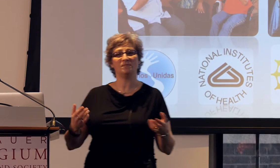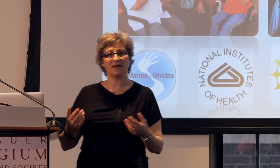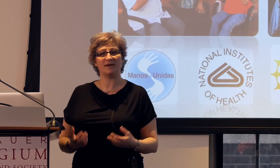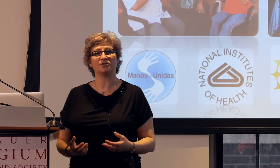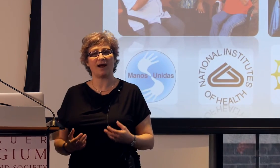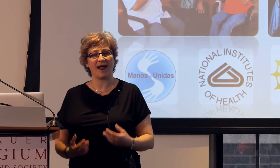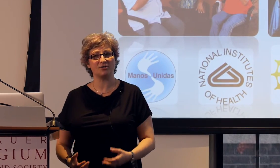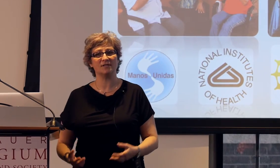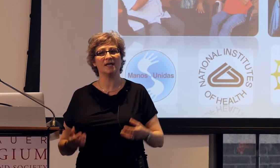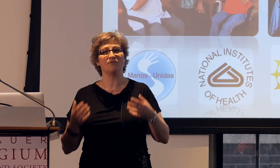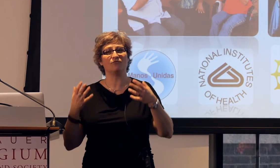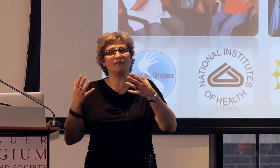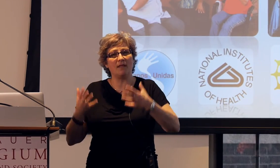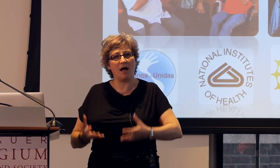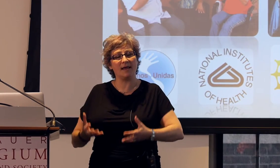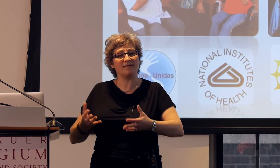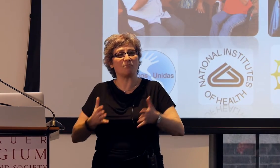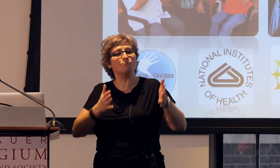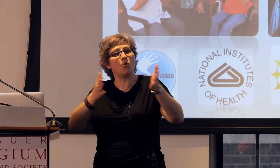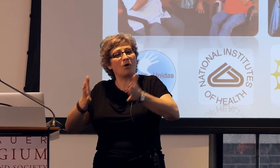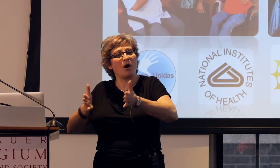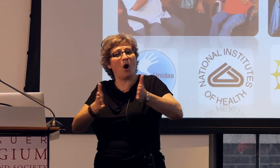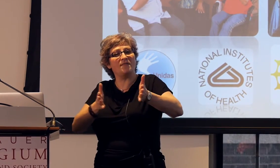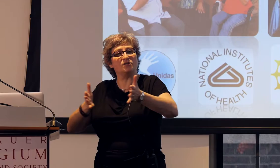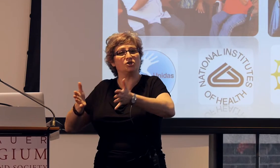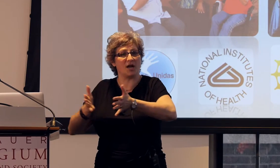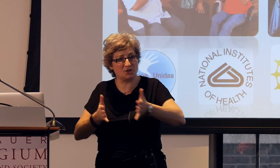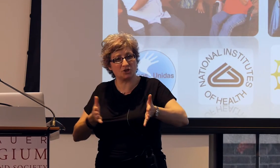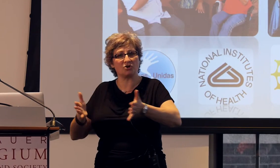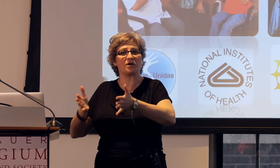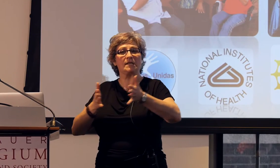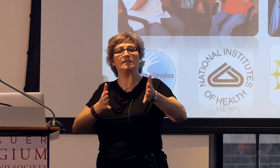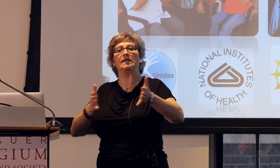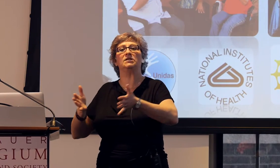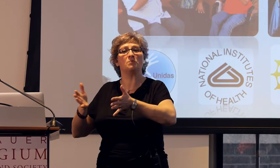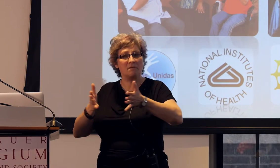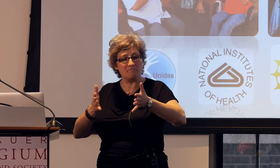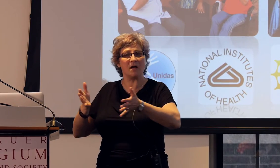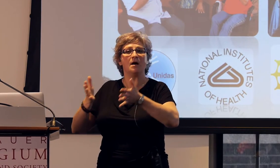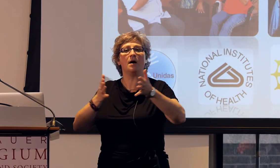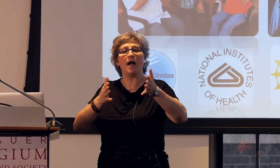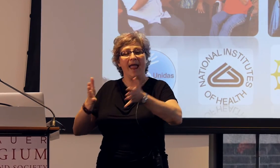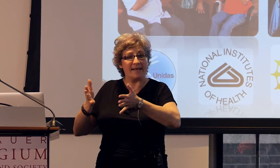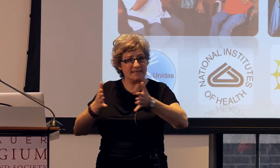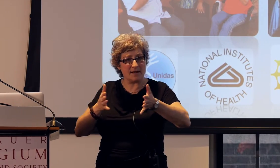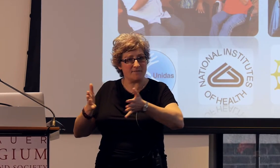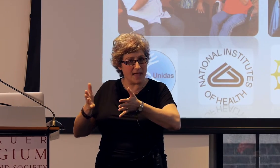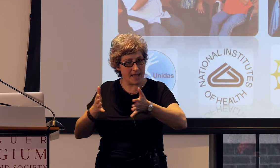Right, so the homesigners are actually relying, they're more on the gesture continuum end of that,